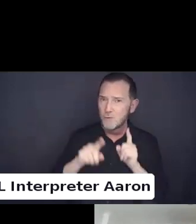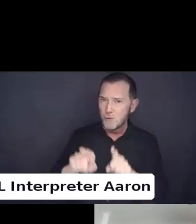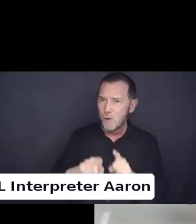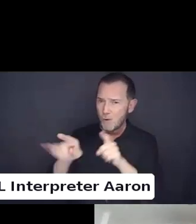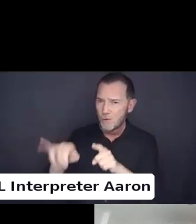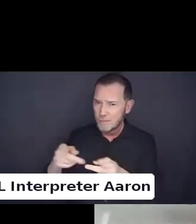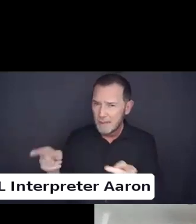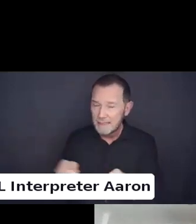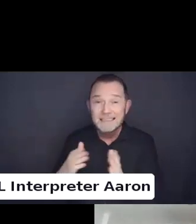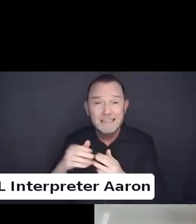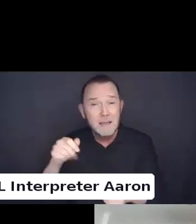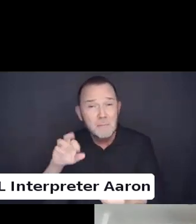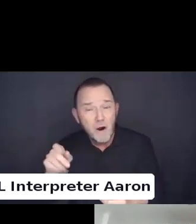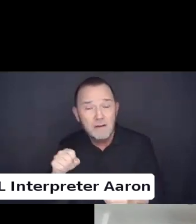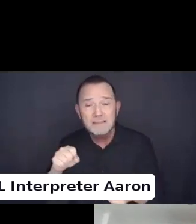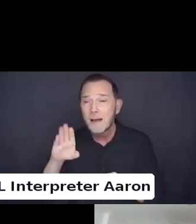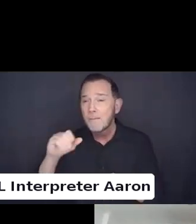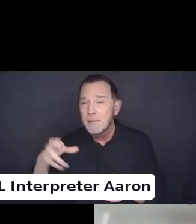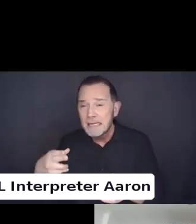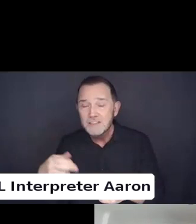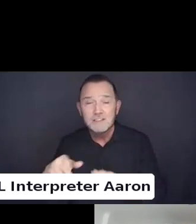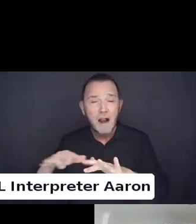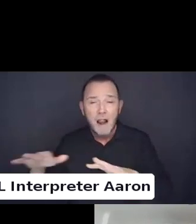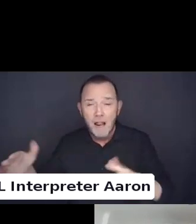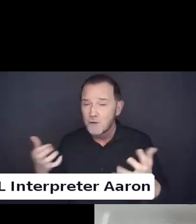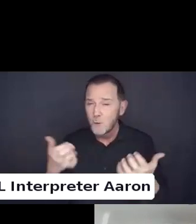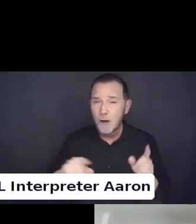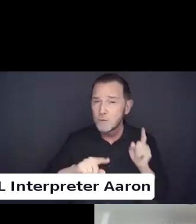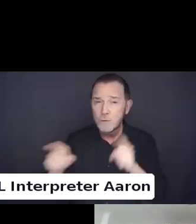government buildings and education institutions.